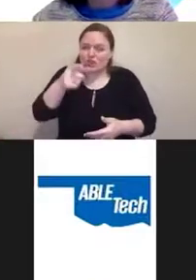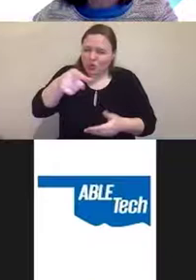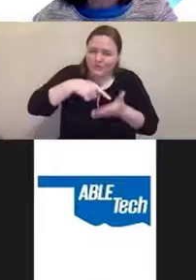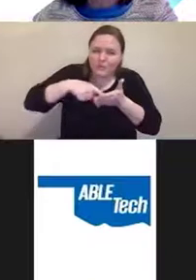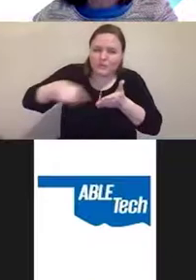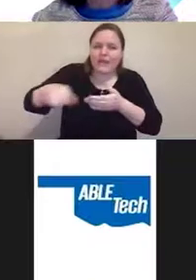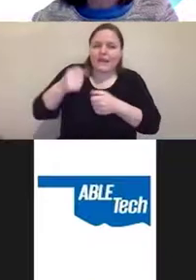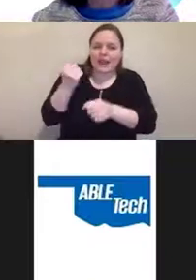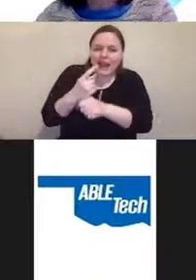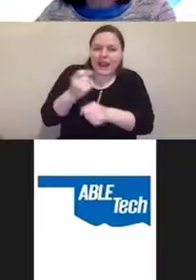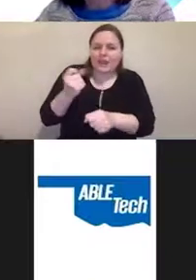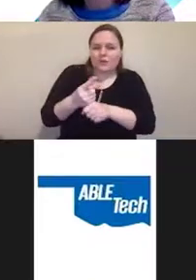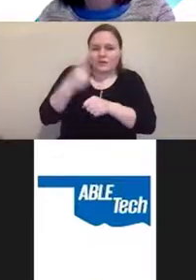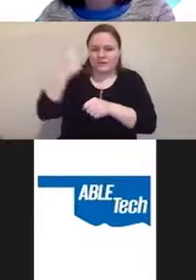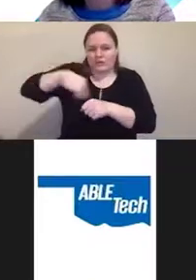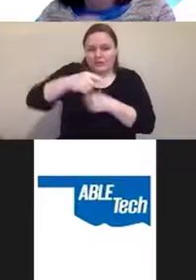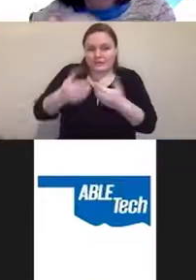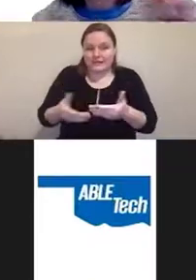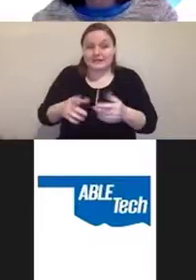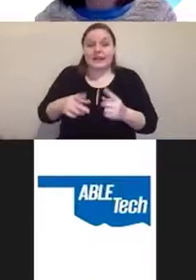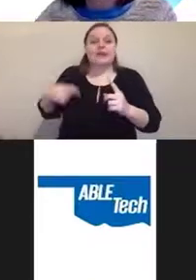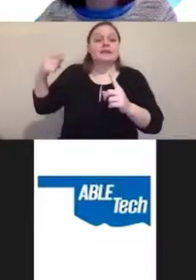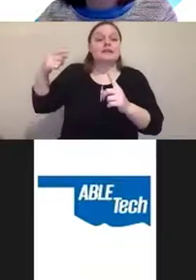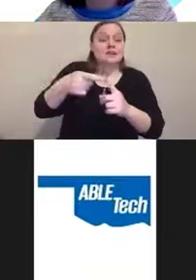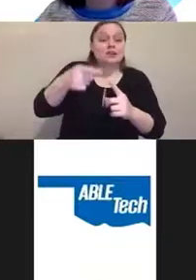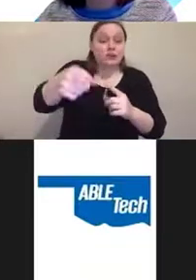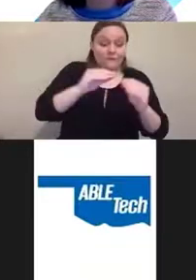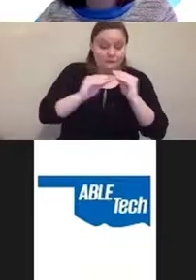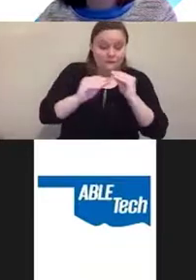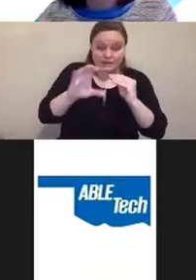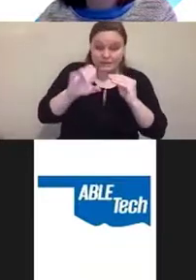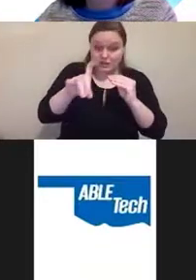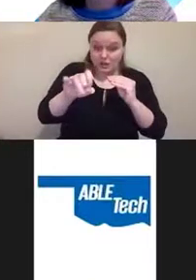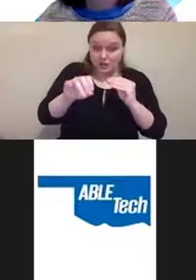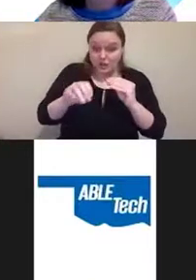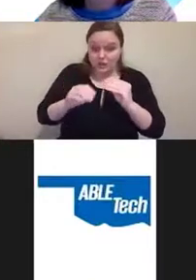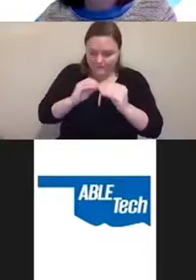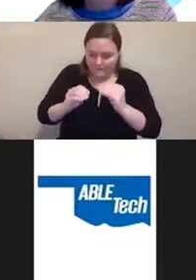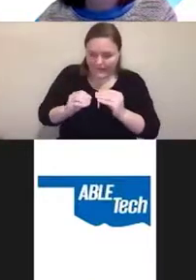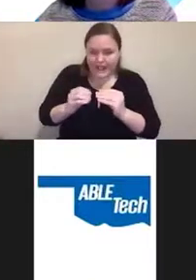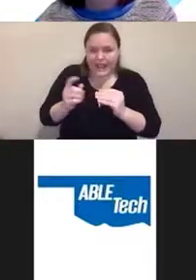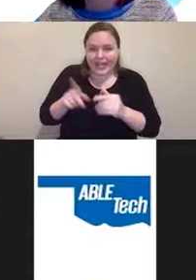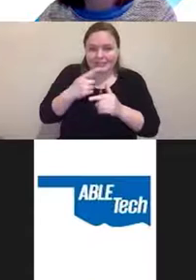And until you fix your code and eliminate the need for having an accessibility overlay,